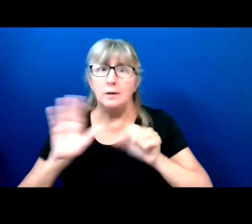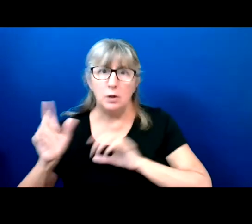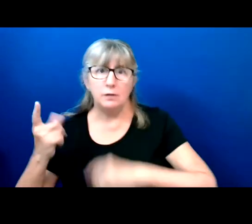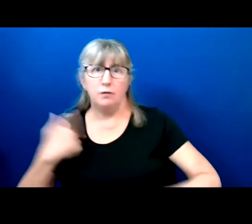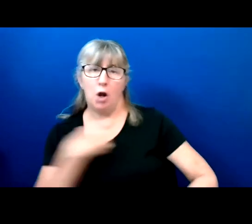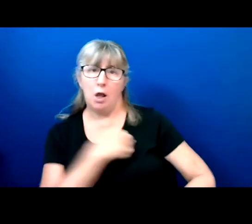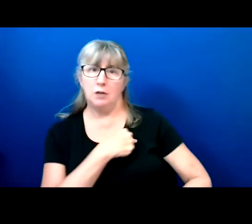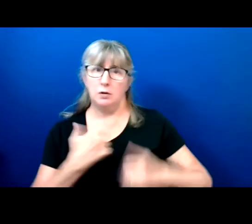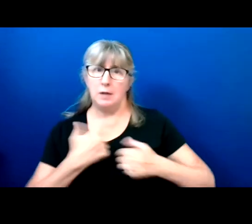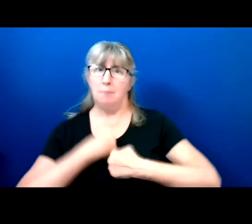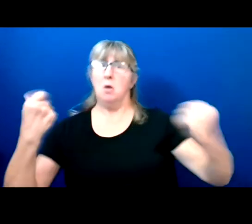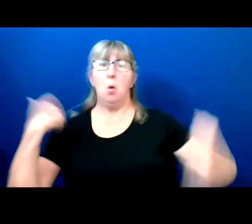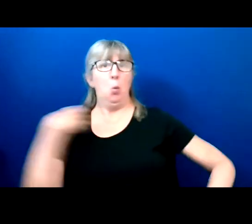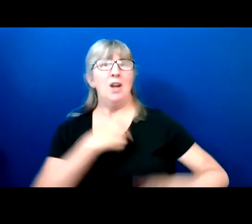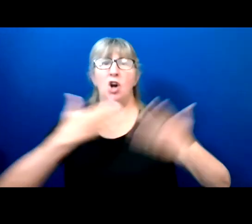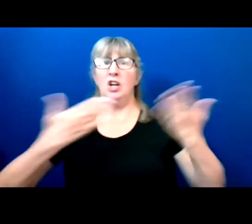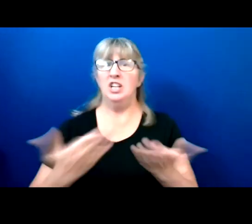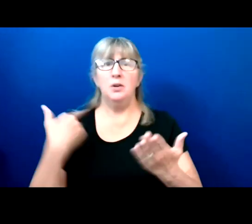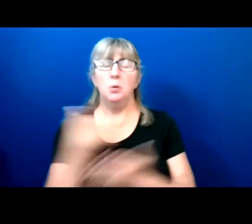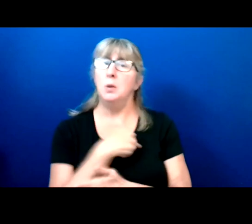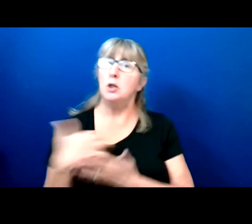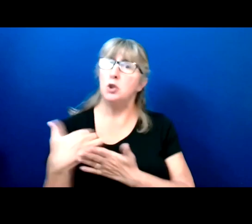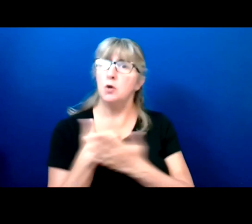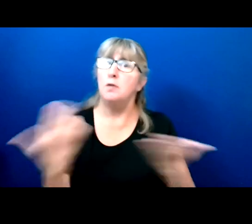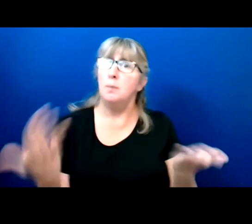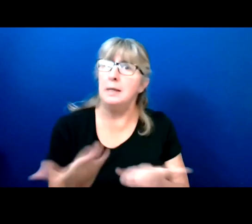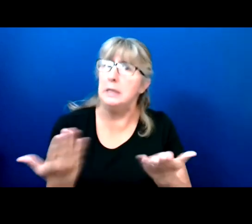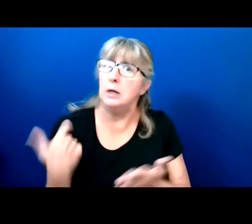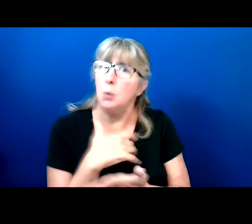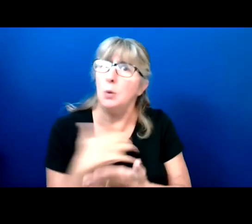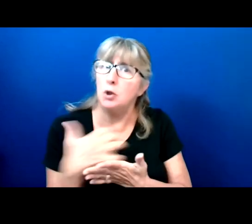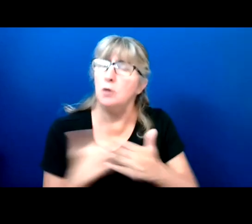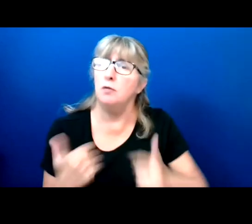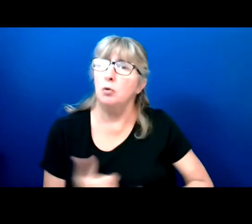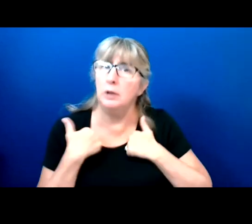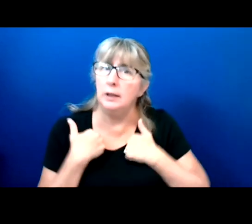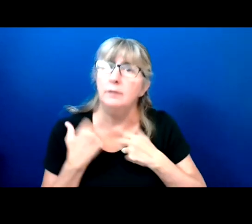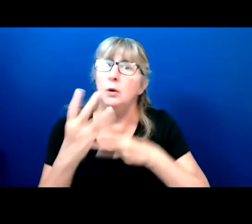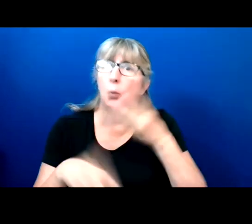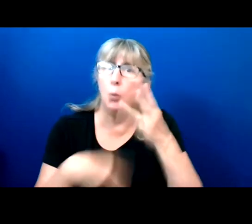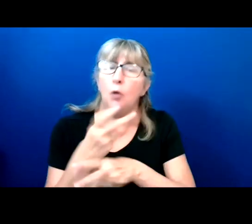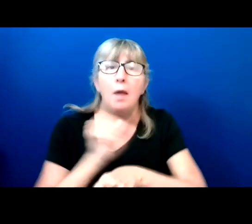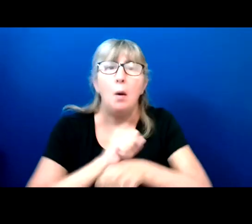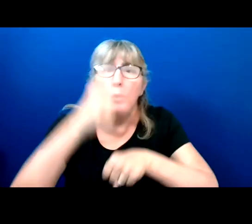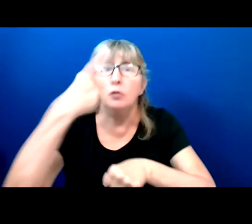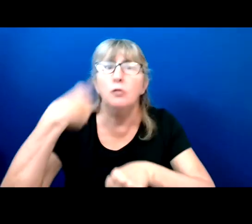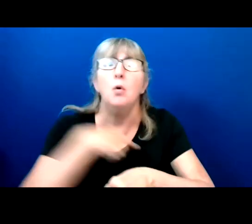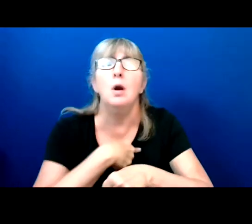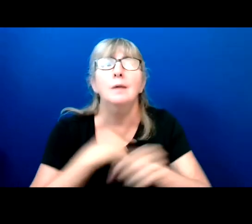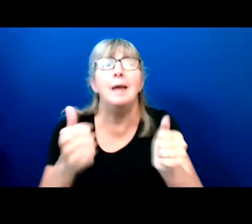We deserve to be here and we deserve to be in a world that works for us and with us.